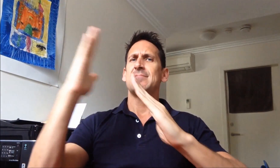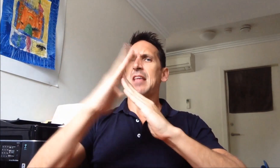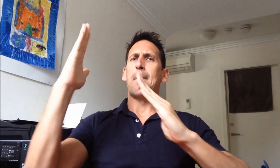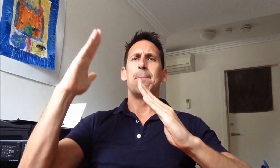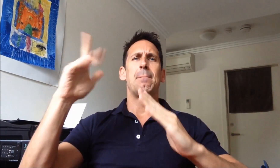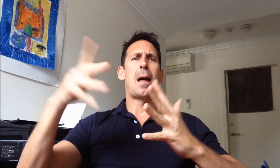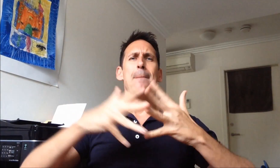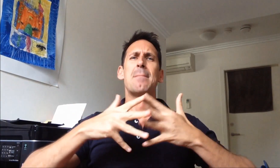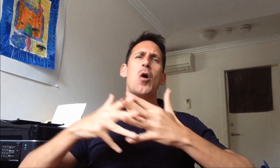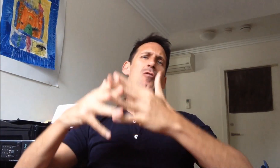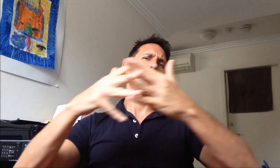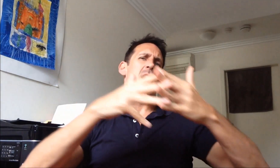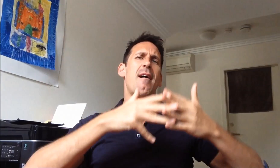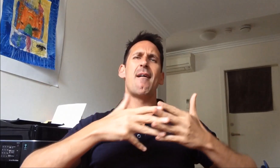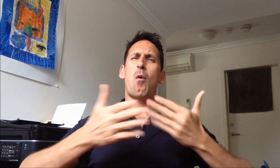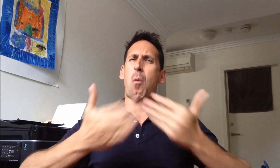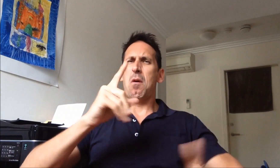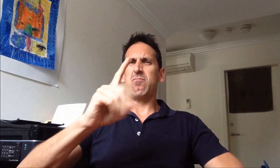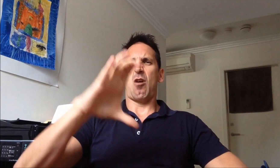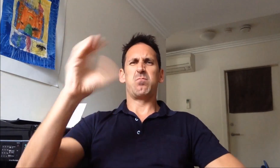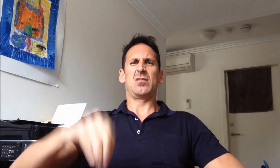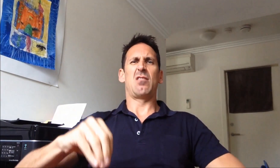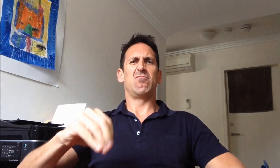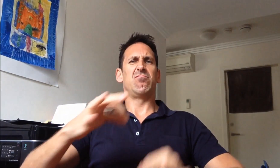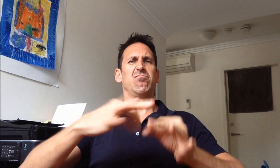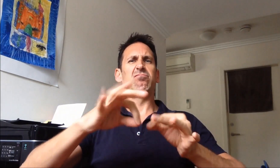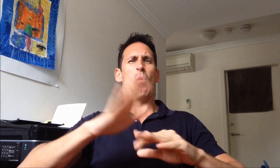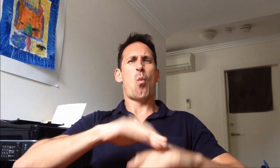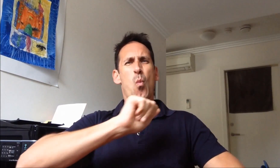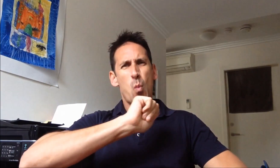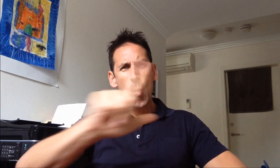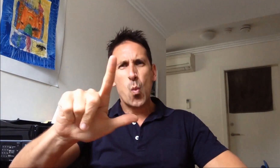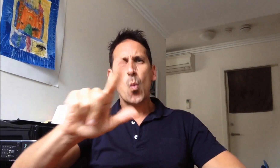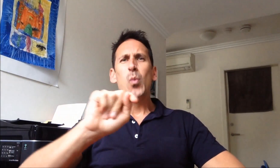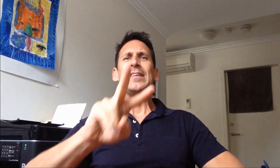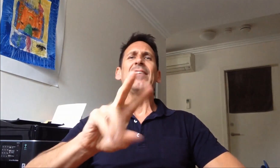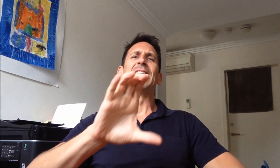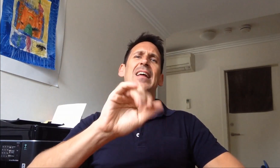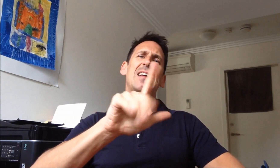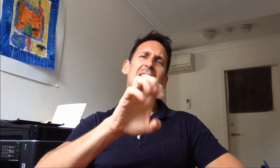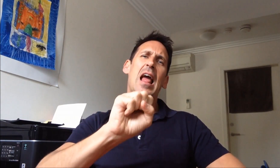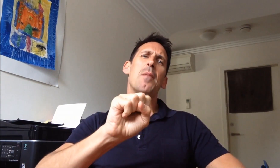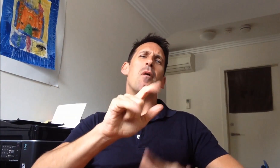there is in America - nearly 100% on all channels, including cable.